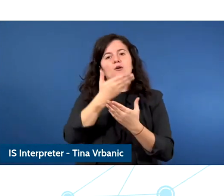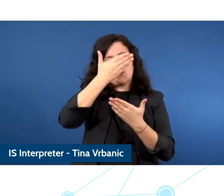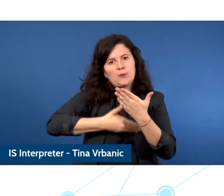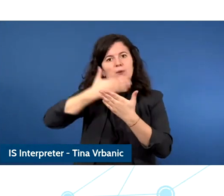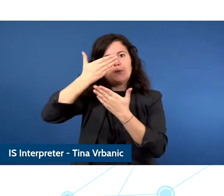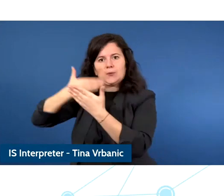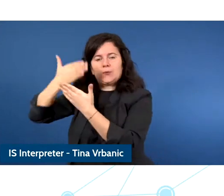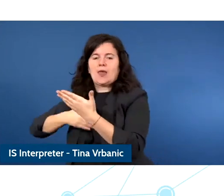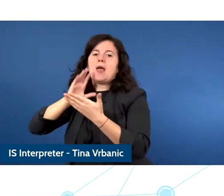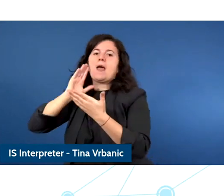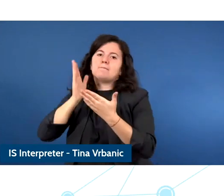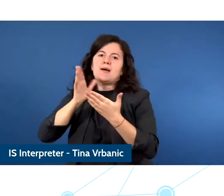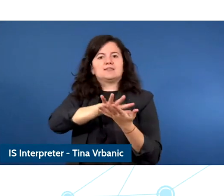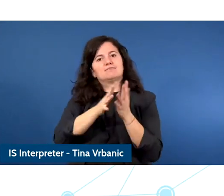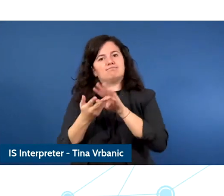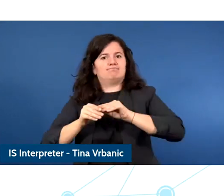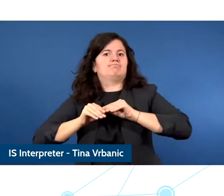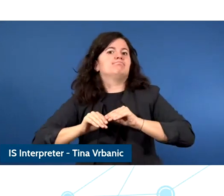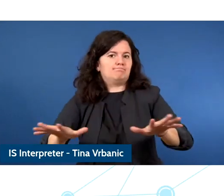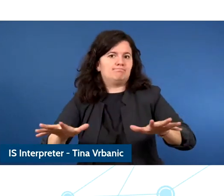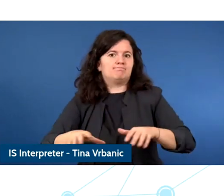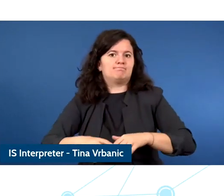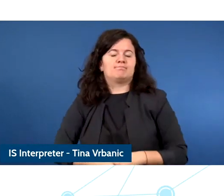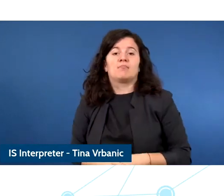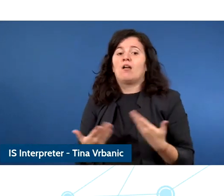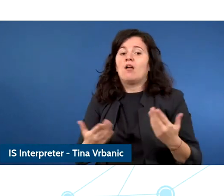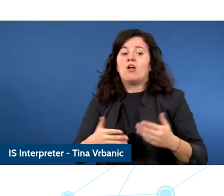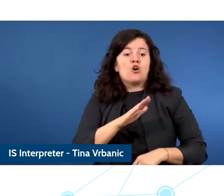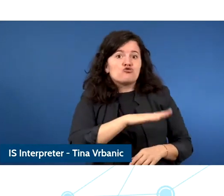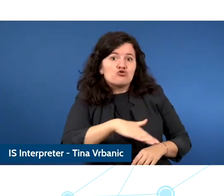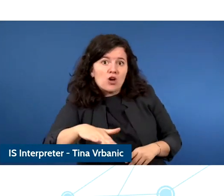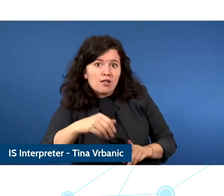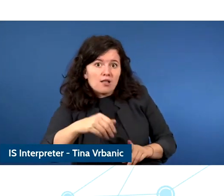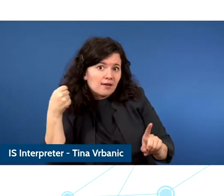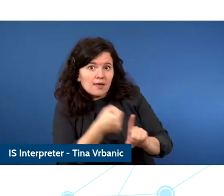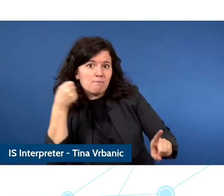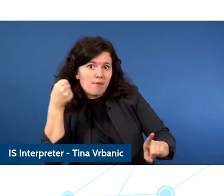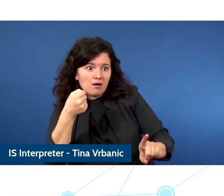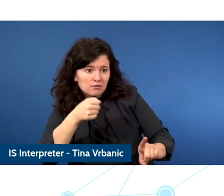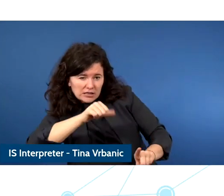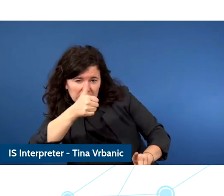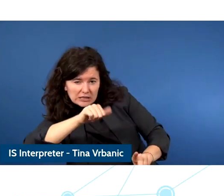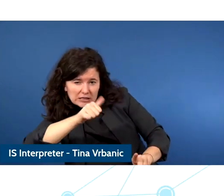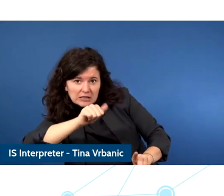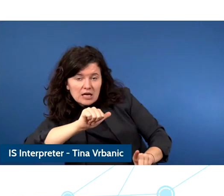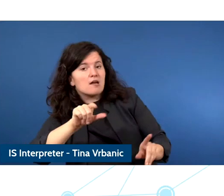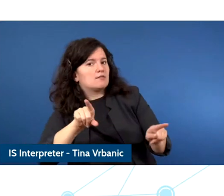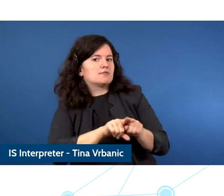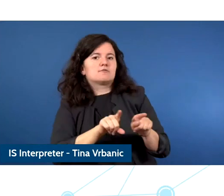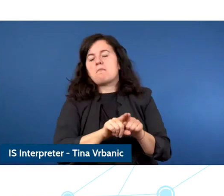And child impact assessments, I think that is also which we absolutely need to develop further, this is not easy.